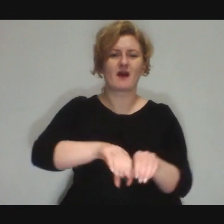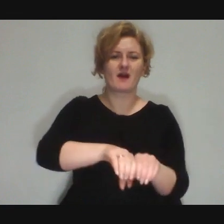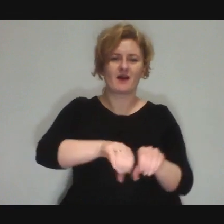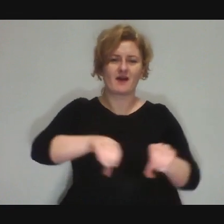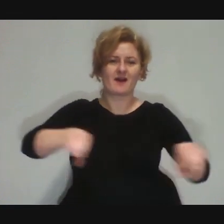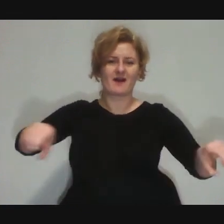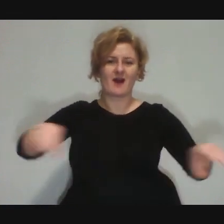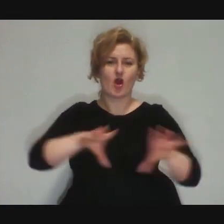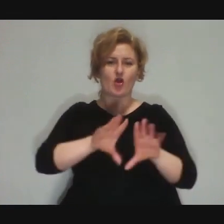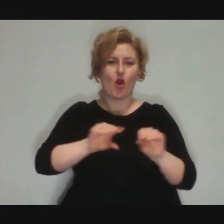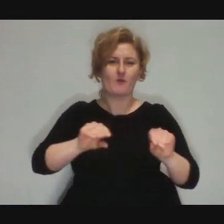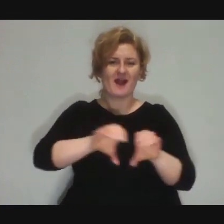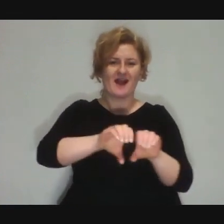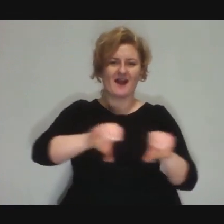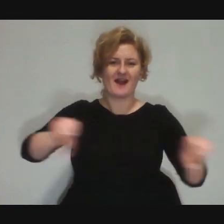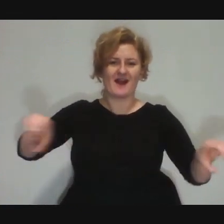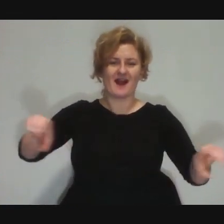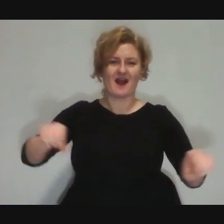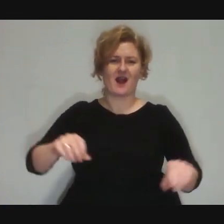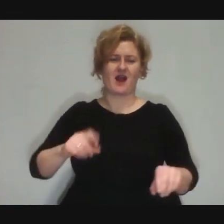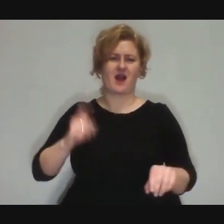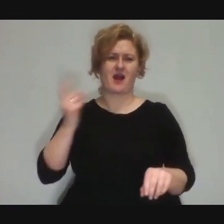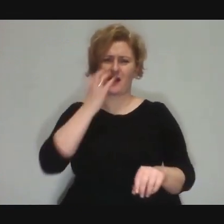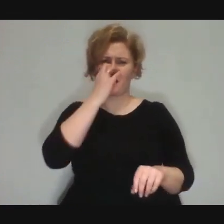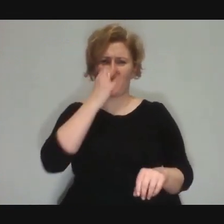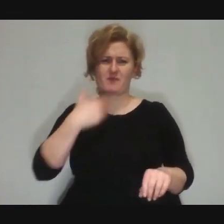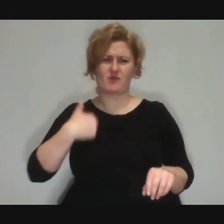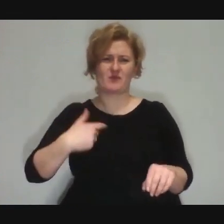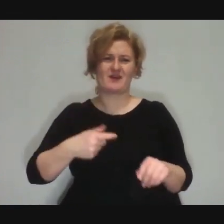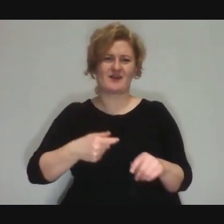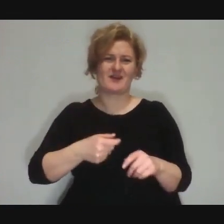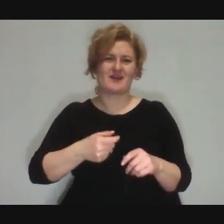this clown jumps out at him with a sword from a balloon,